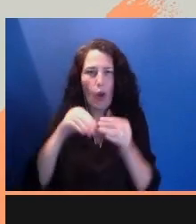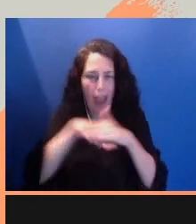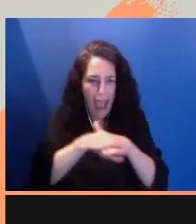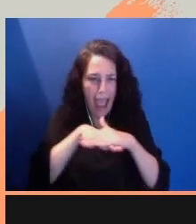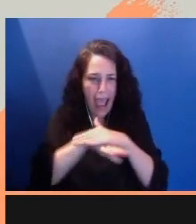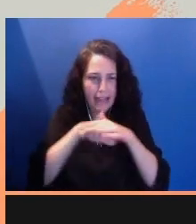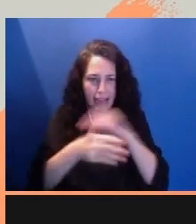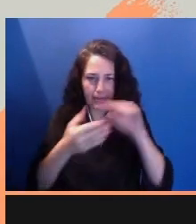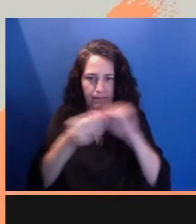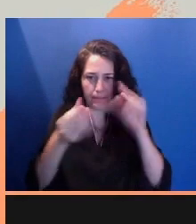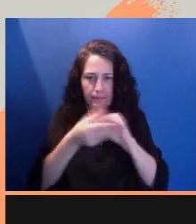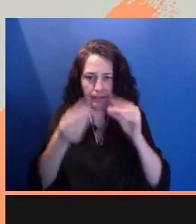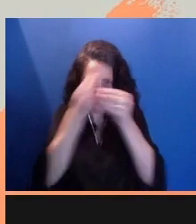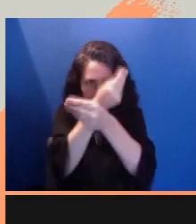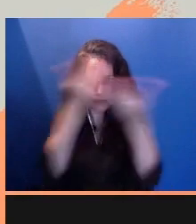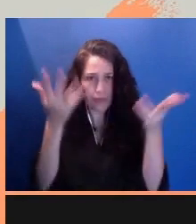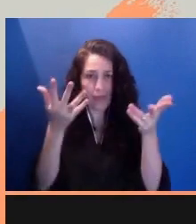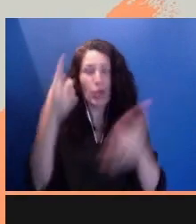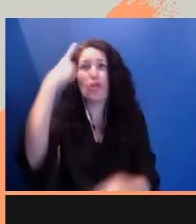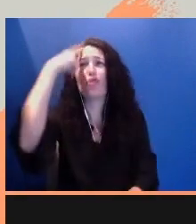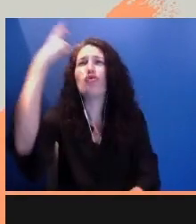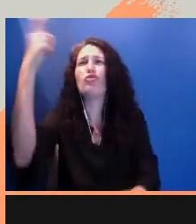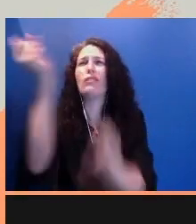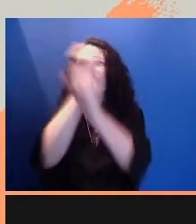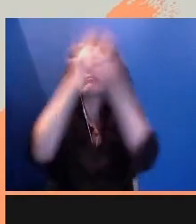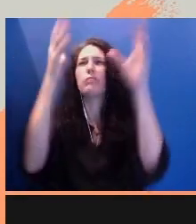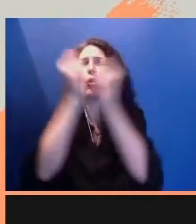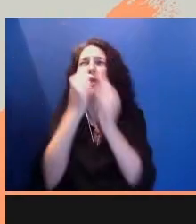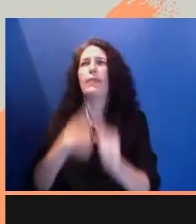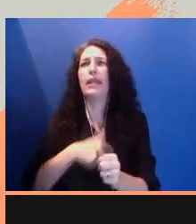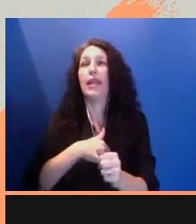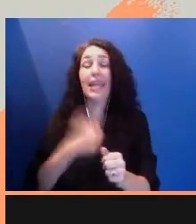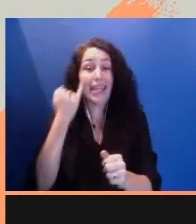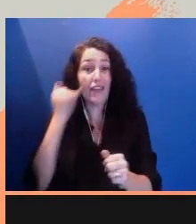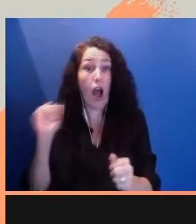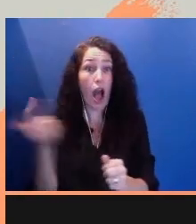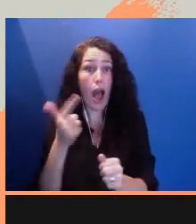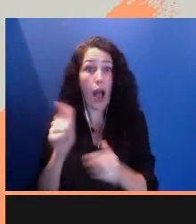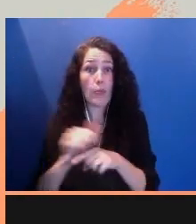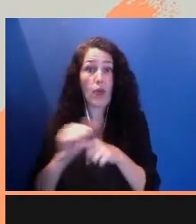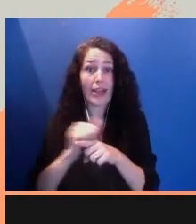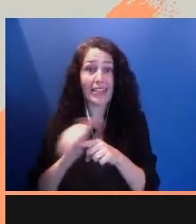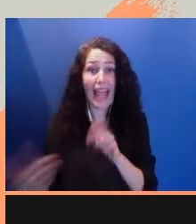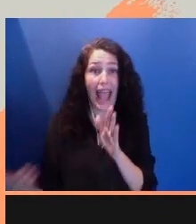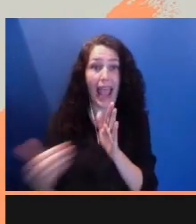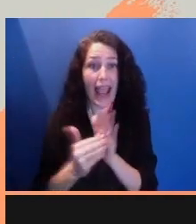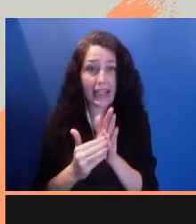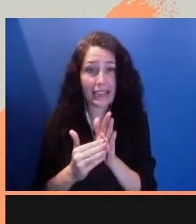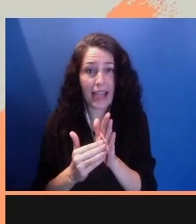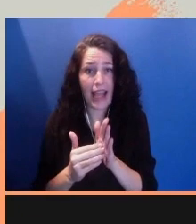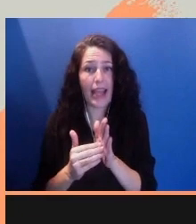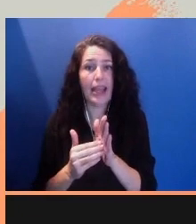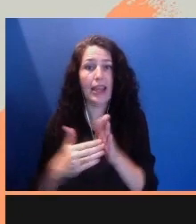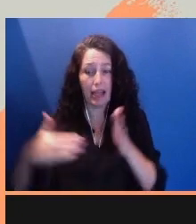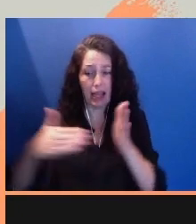Dream with me. If we all practiced anti-racist media making, what would our world look like?